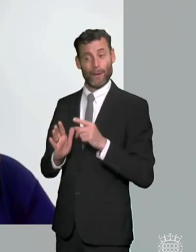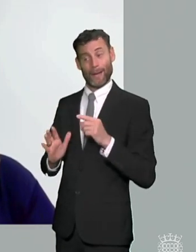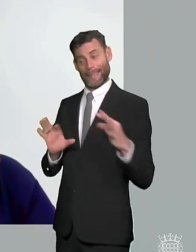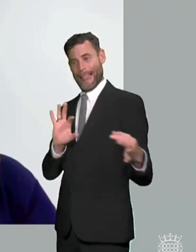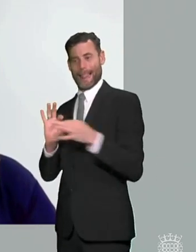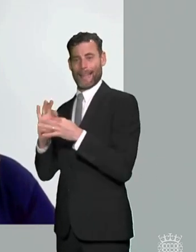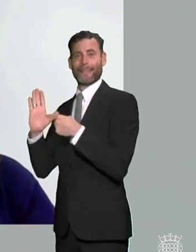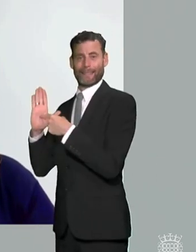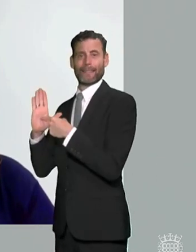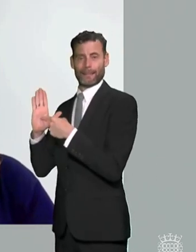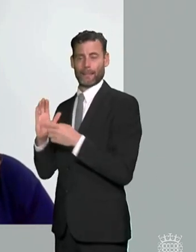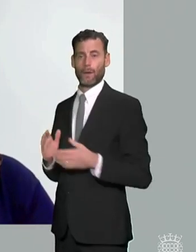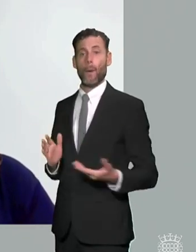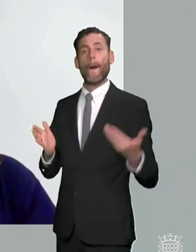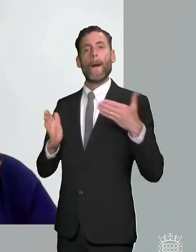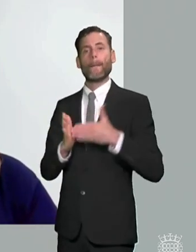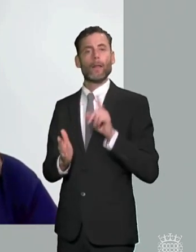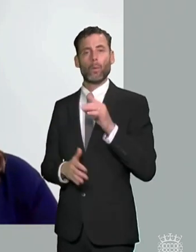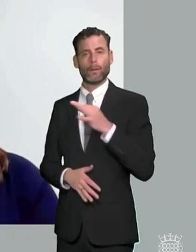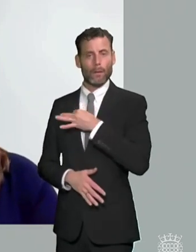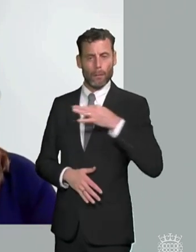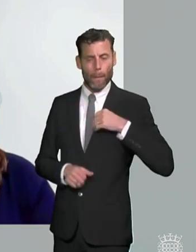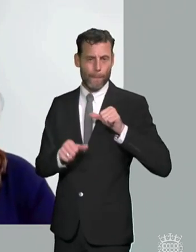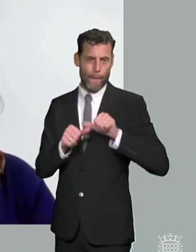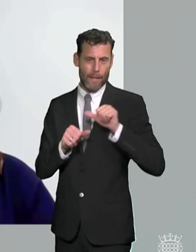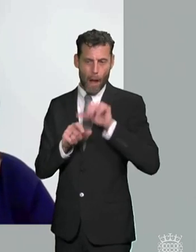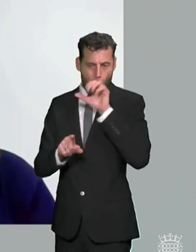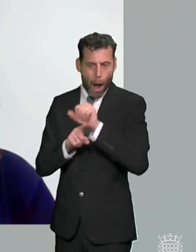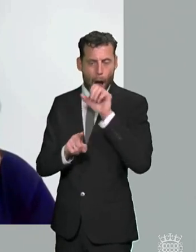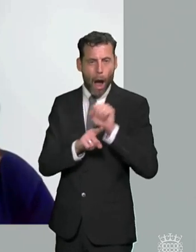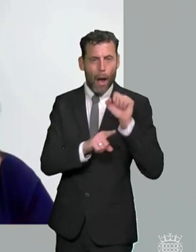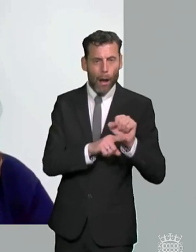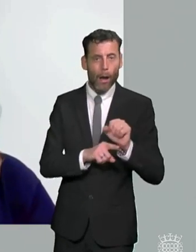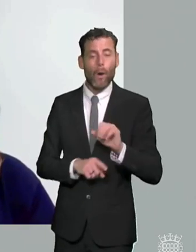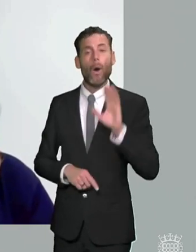constantly see medical advances we see children now surviving conditions that they perhaps